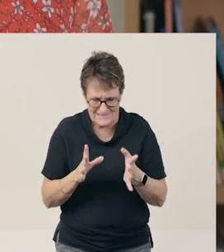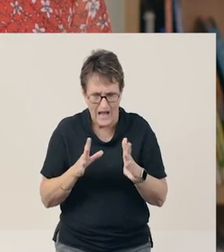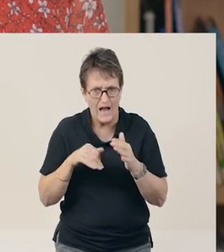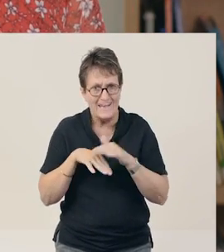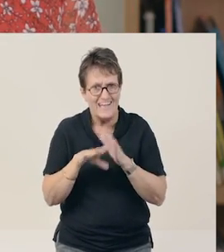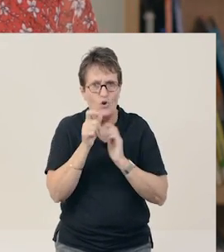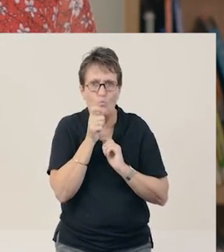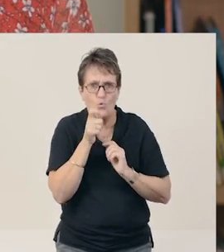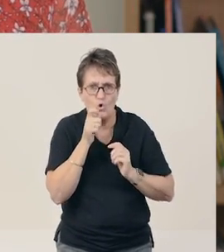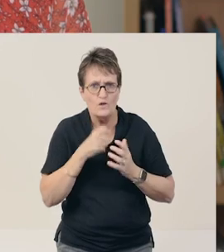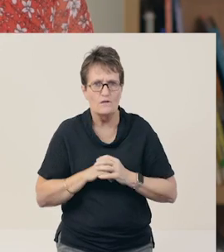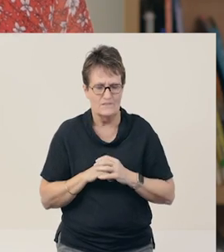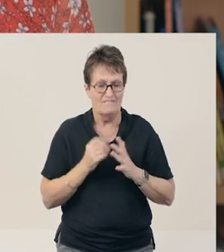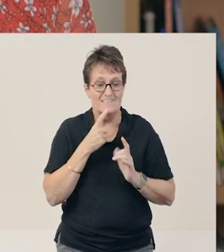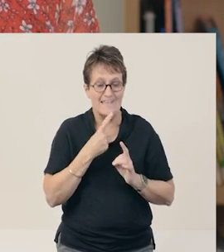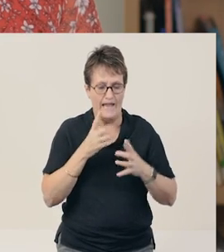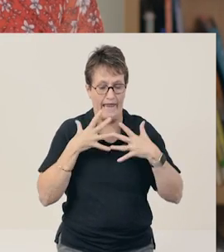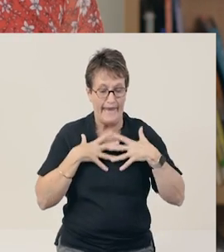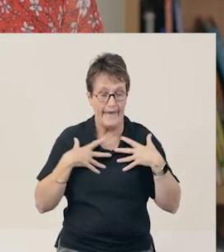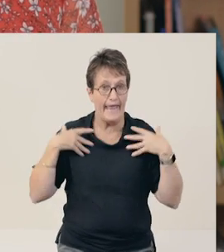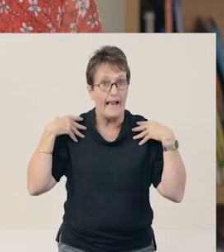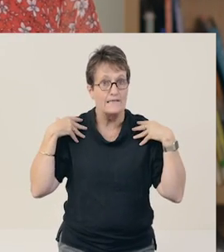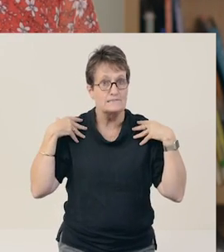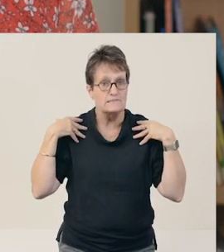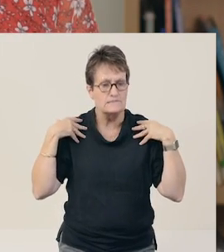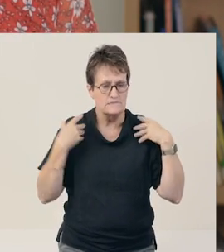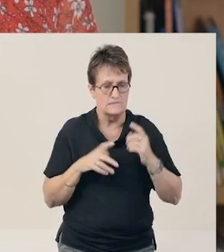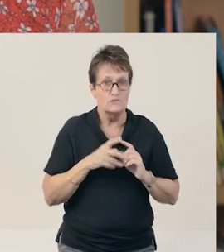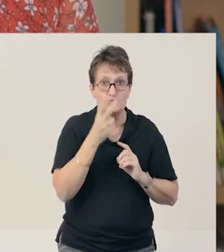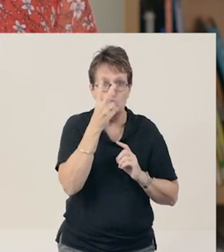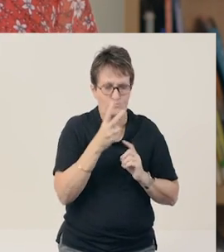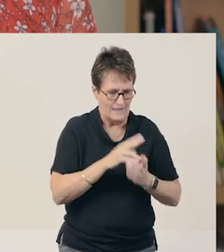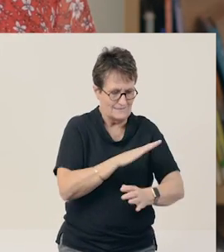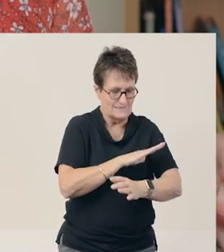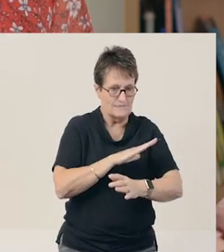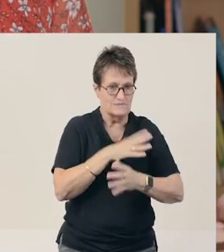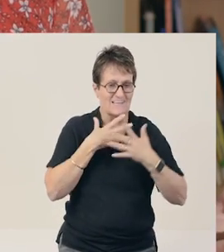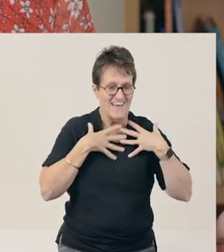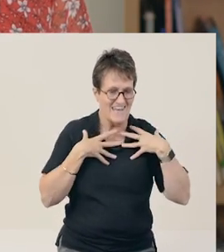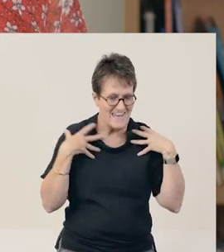When I say the word ‘necklace’, I can hear two parts – neck-lace.